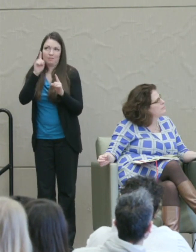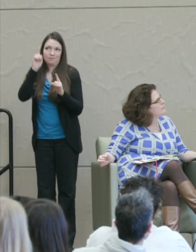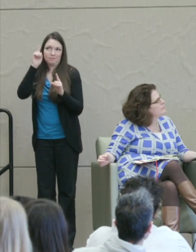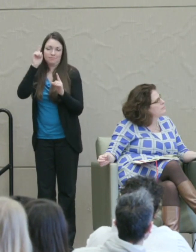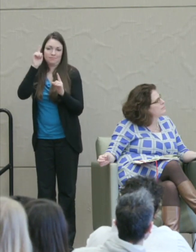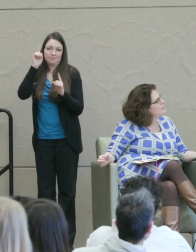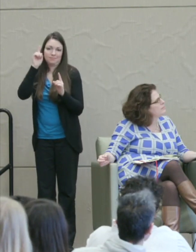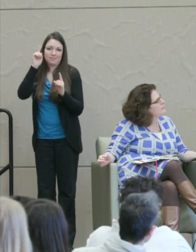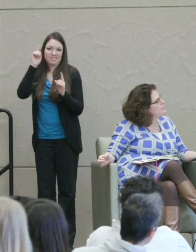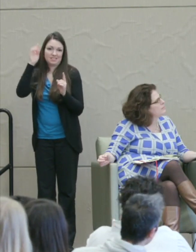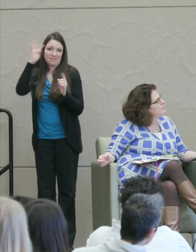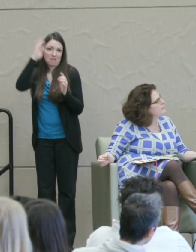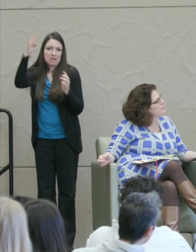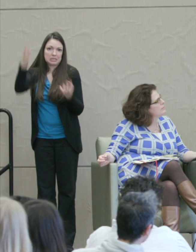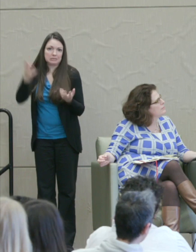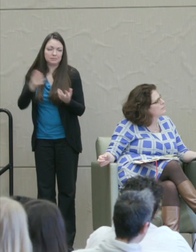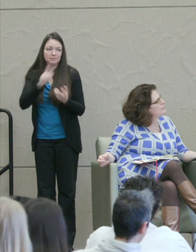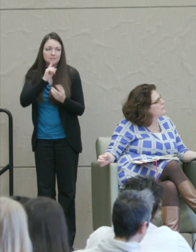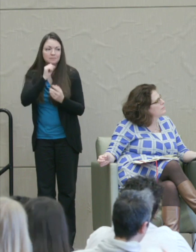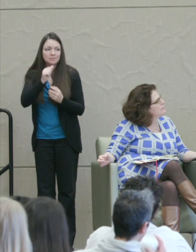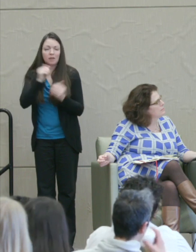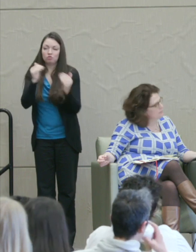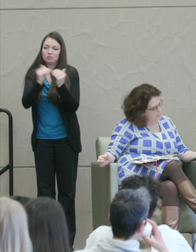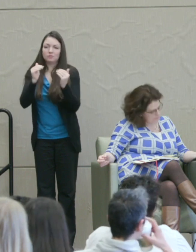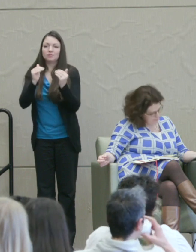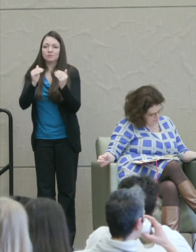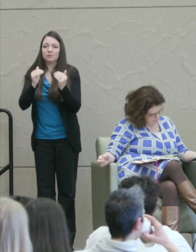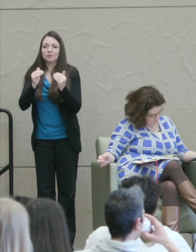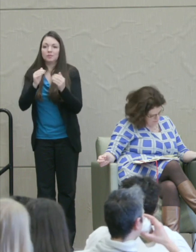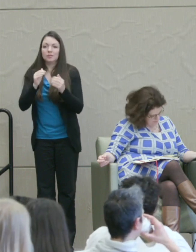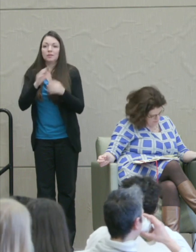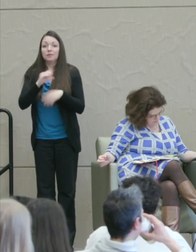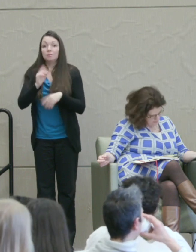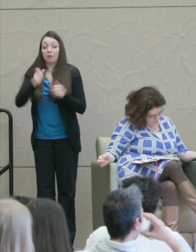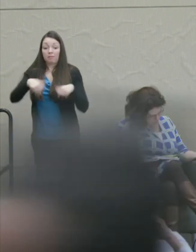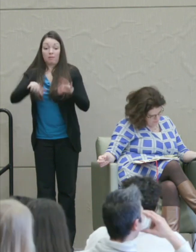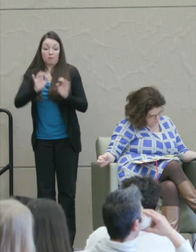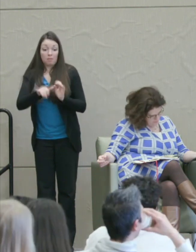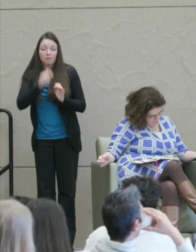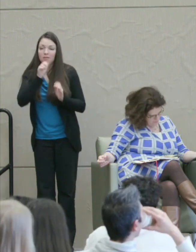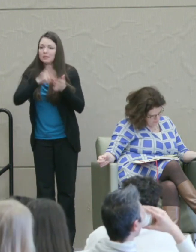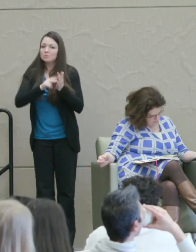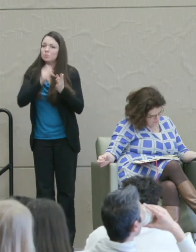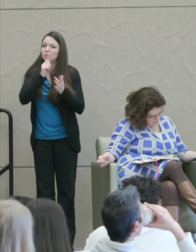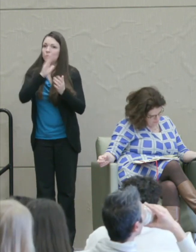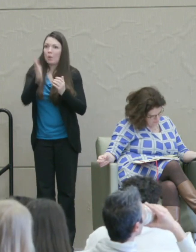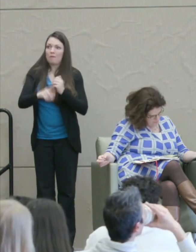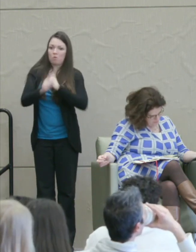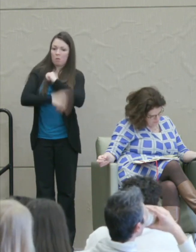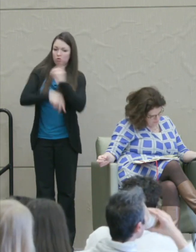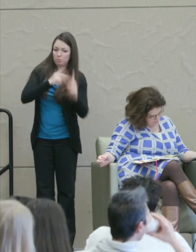And so giving up on that doesn't mean you don't punish people. But then you have to think, "Why are you punishing them?